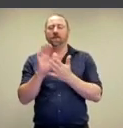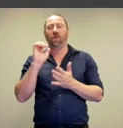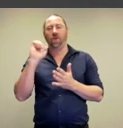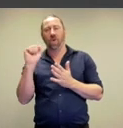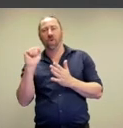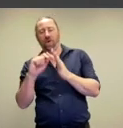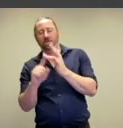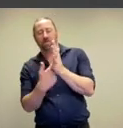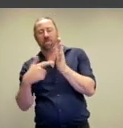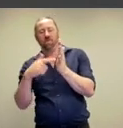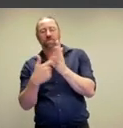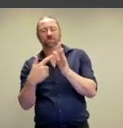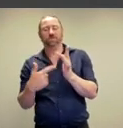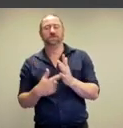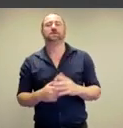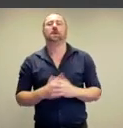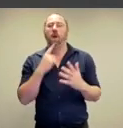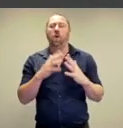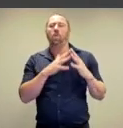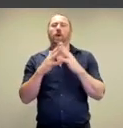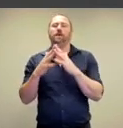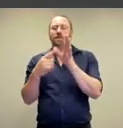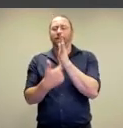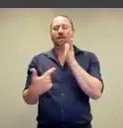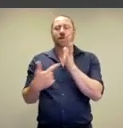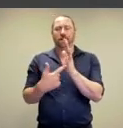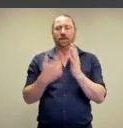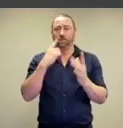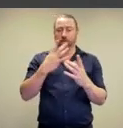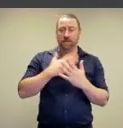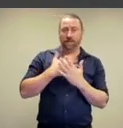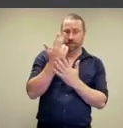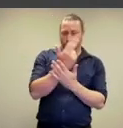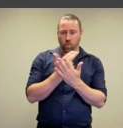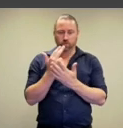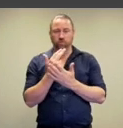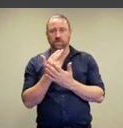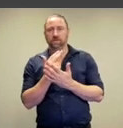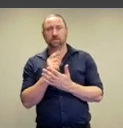here.